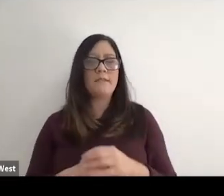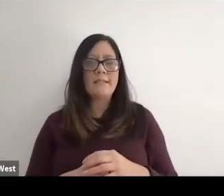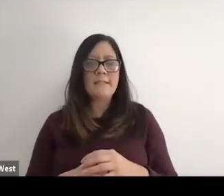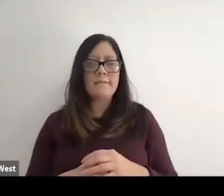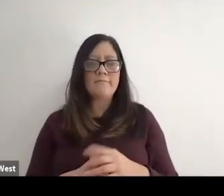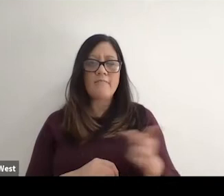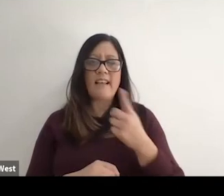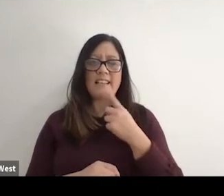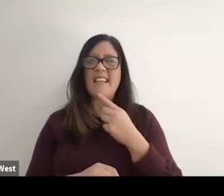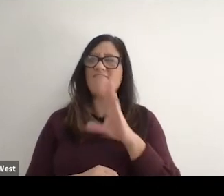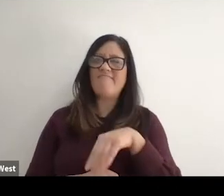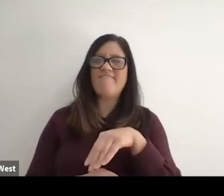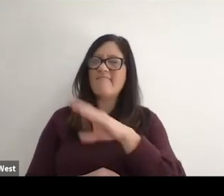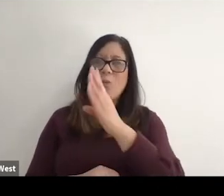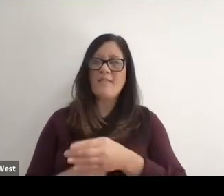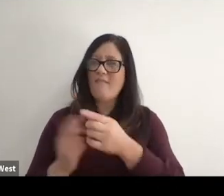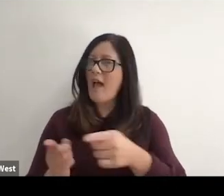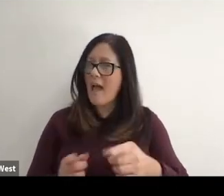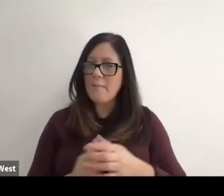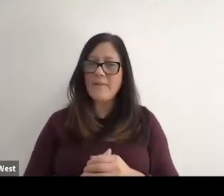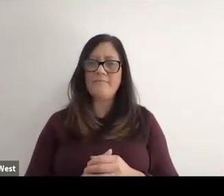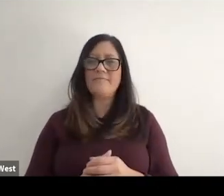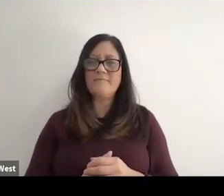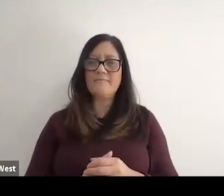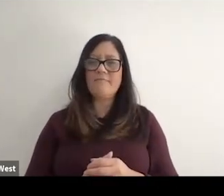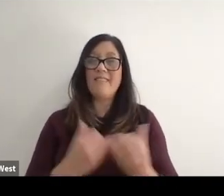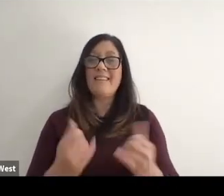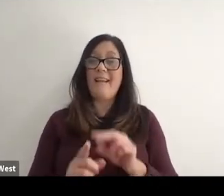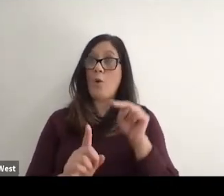And they said, Brad, that's never going to happen. And then you look today.